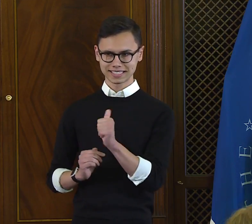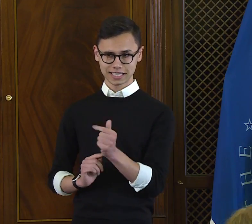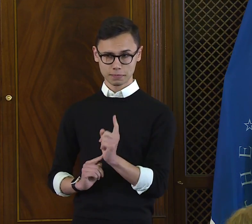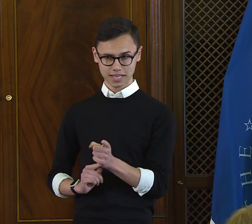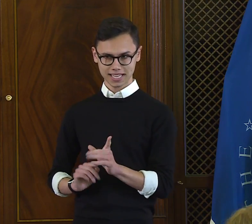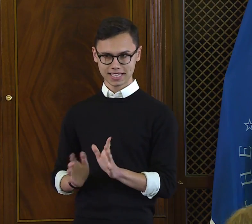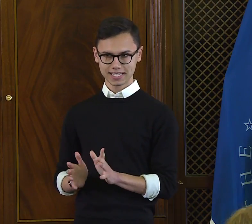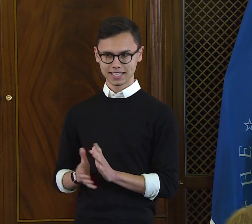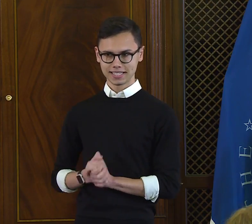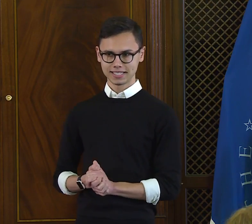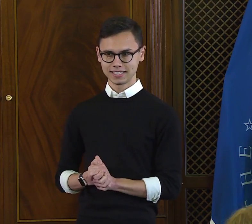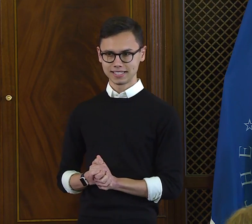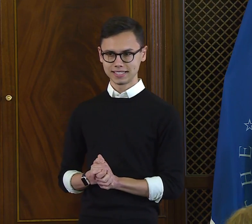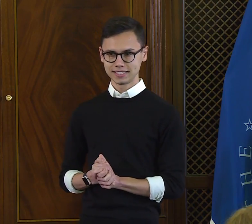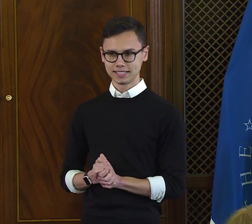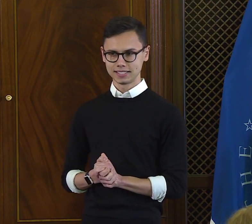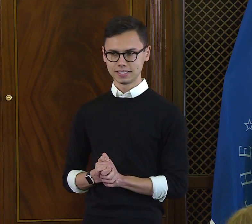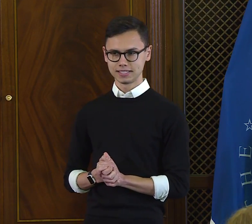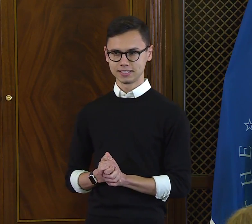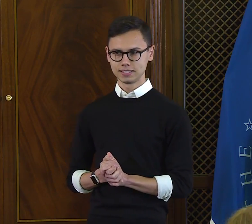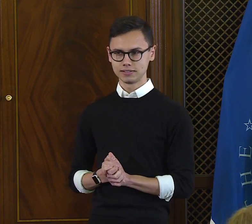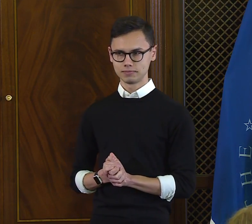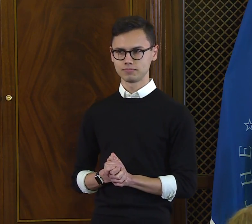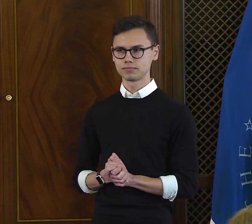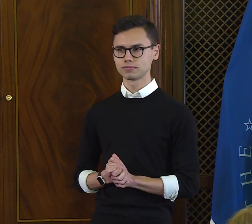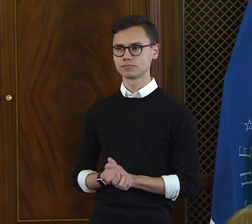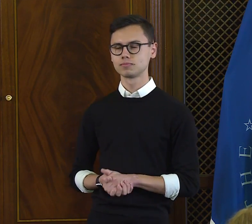to silence his voice for about 10 minutes.